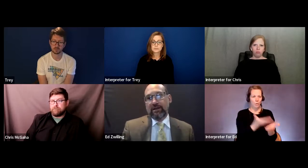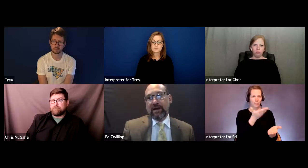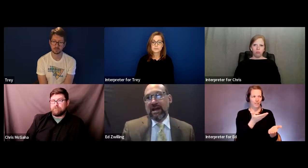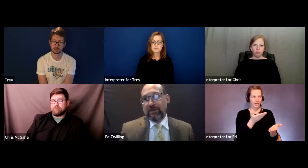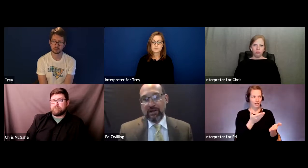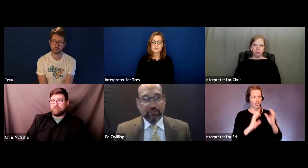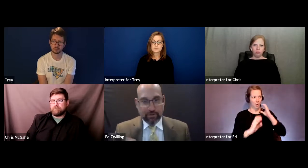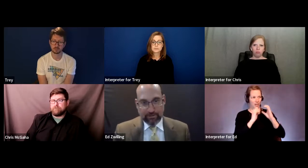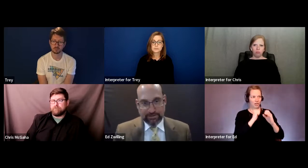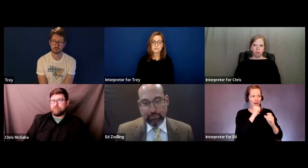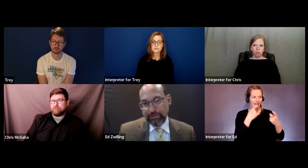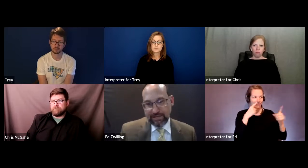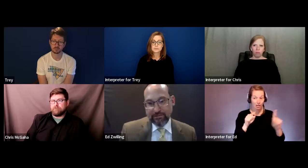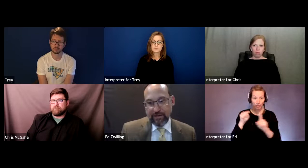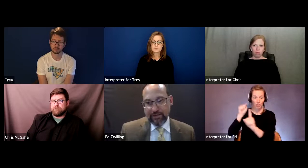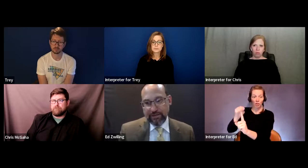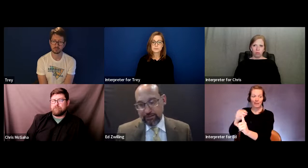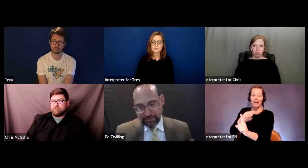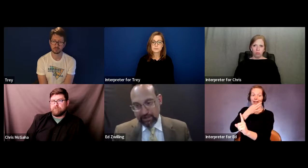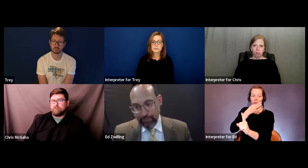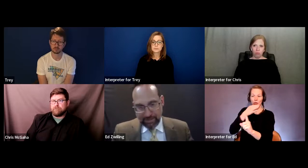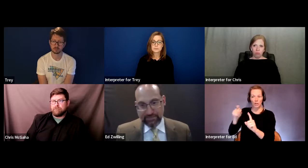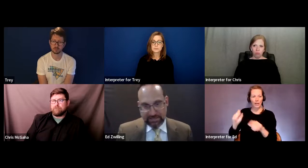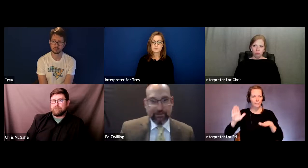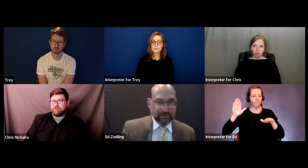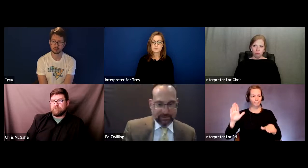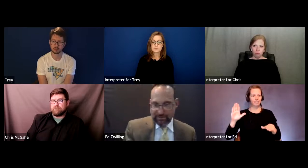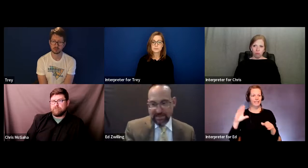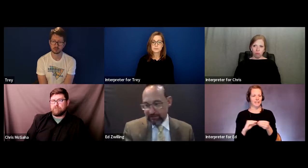if I have an expert that's able to testify that she's got a PhD in this and she gave